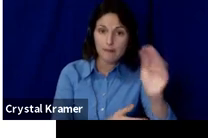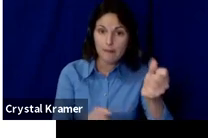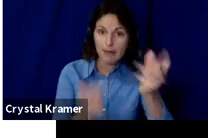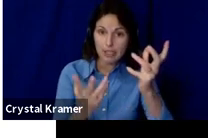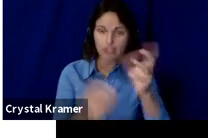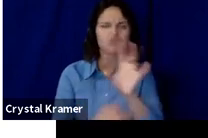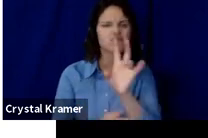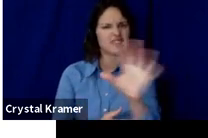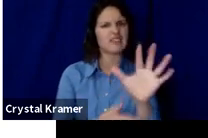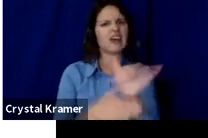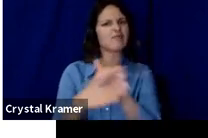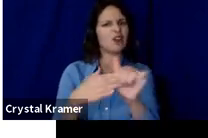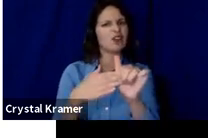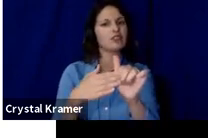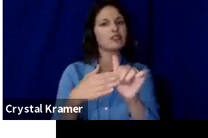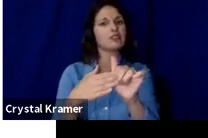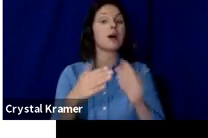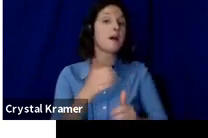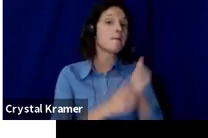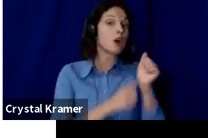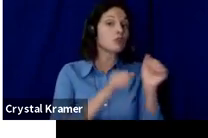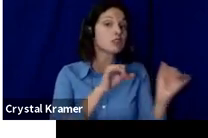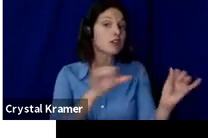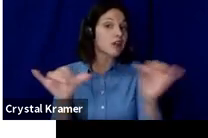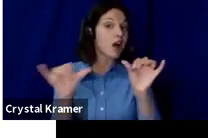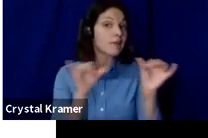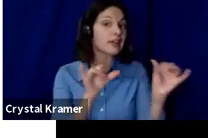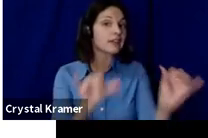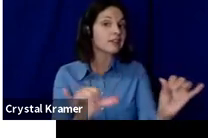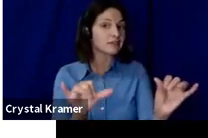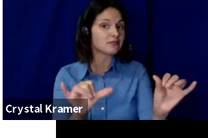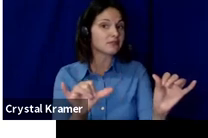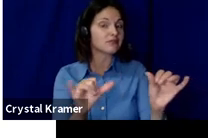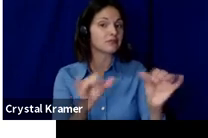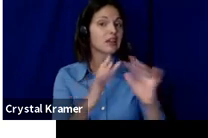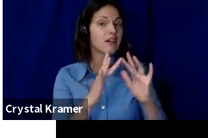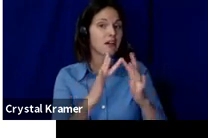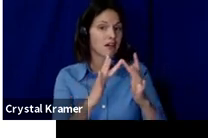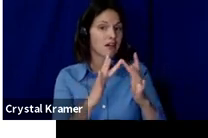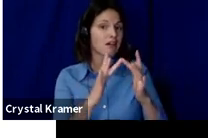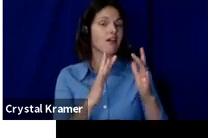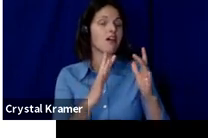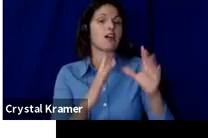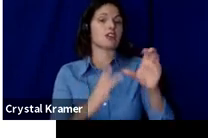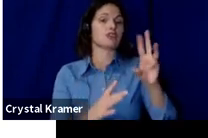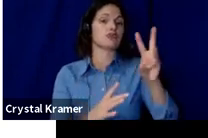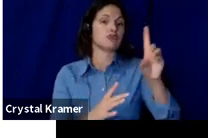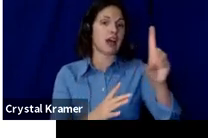The most common donation across any crowdfunding platform is $20.